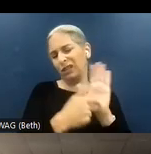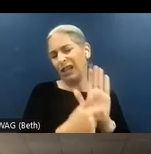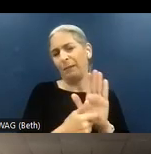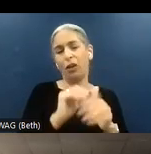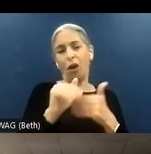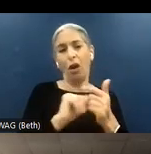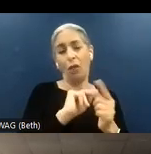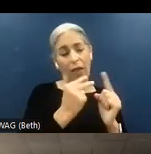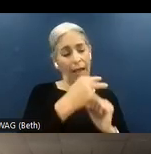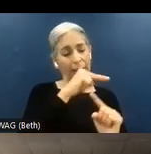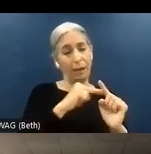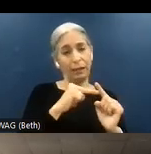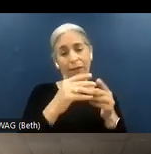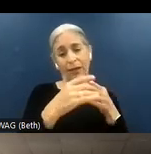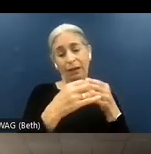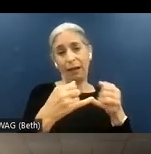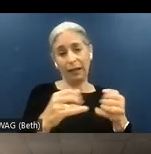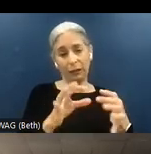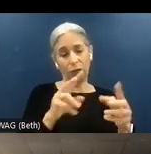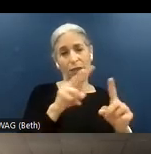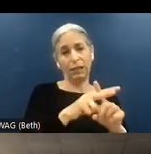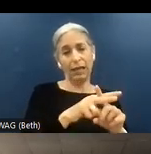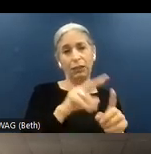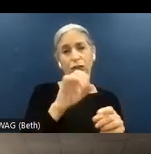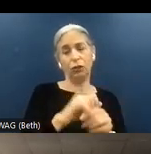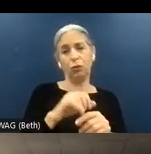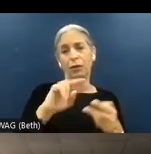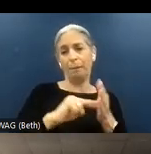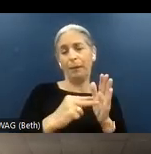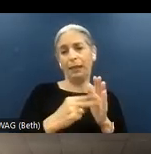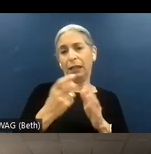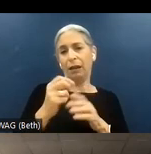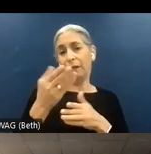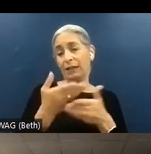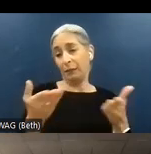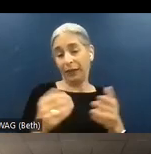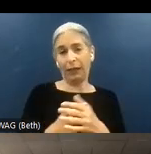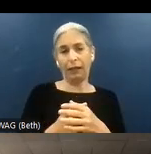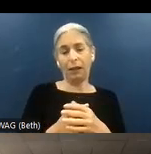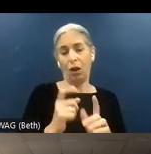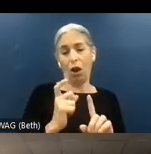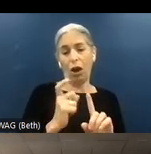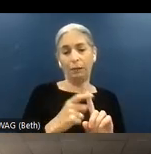of the guidelines which relates to the meaningfulness of something. So the automated check and spot